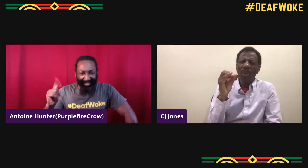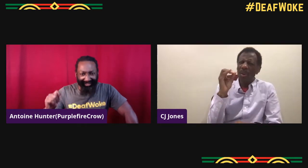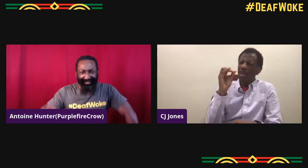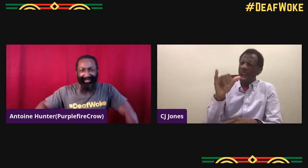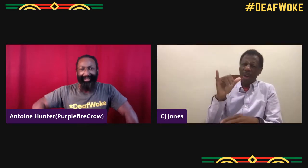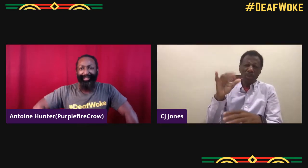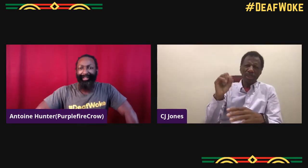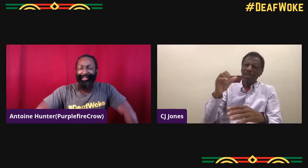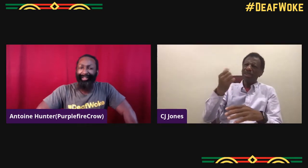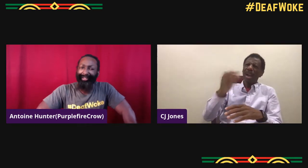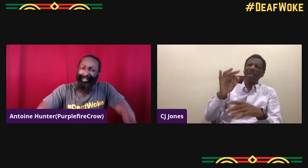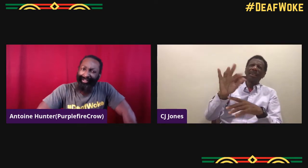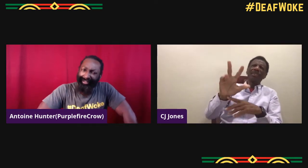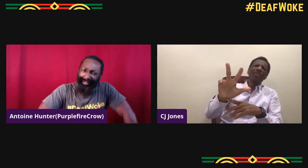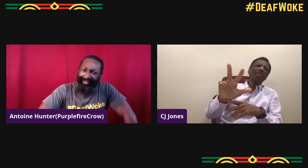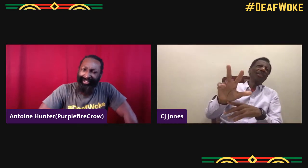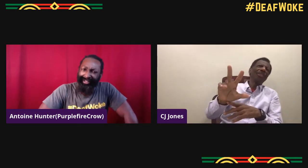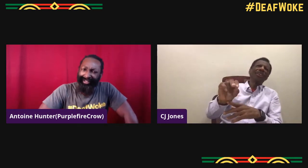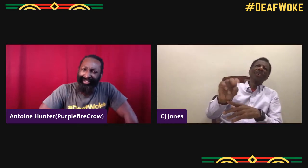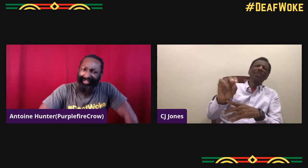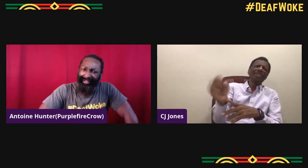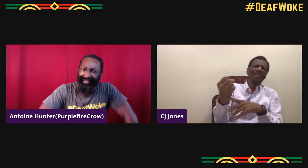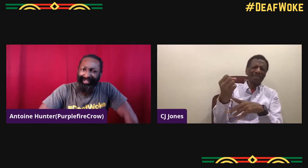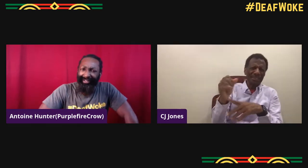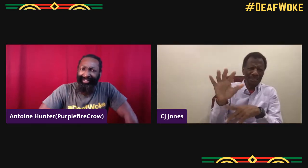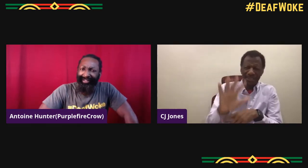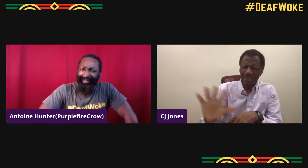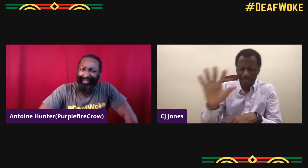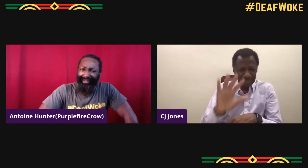but I wasn't accepted, I feel was just cause I was Black. What?